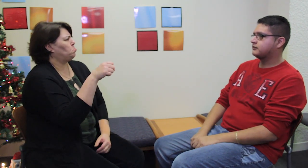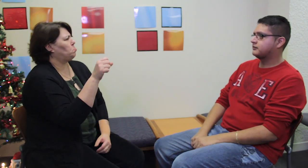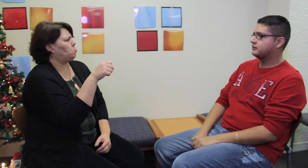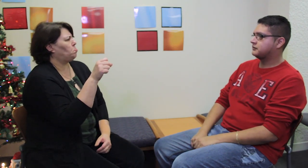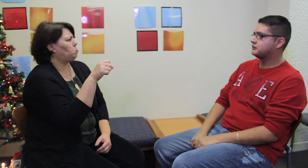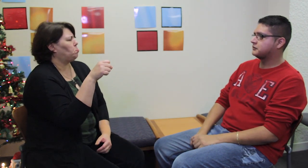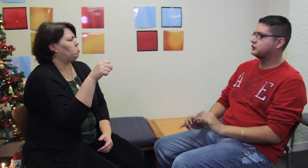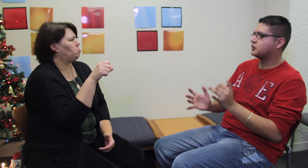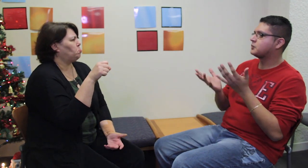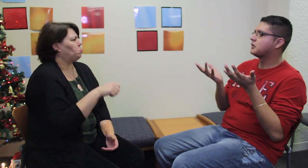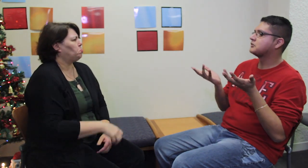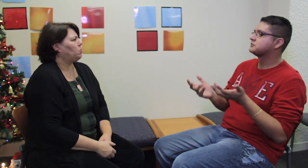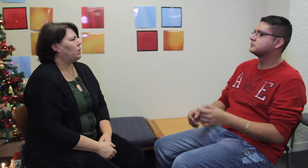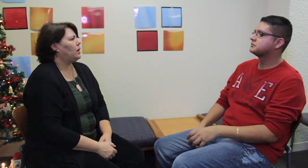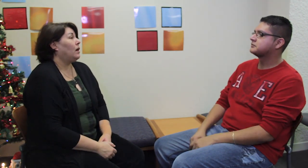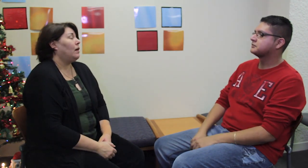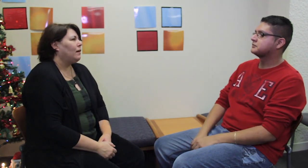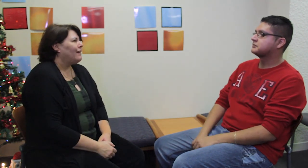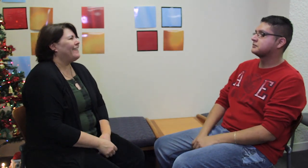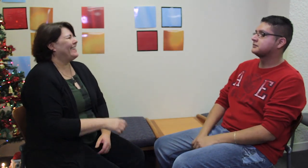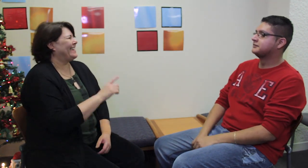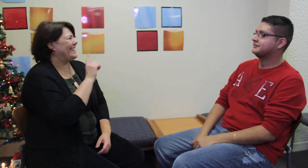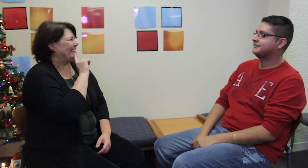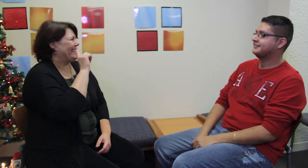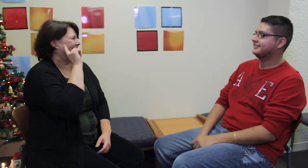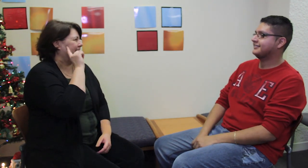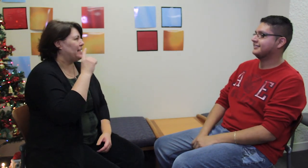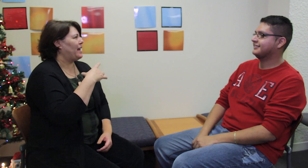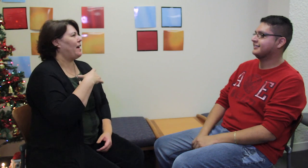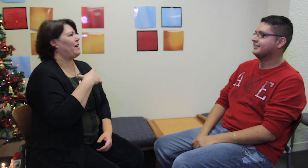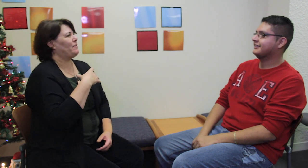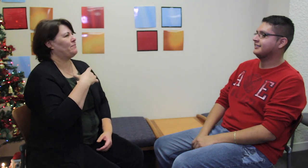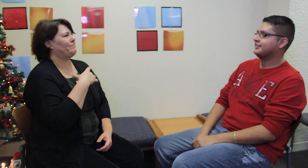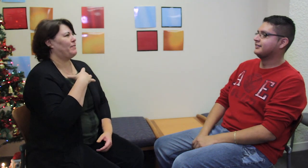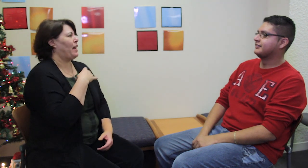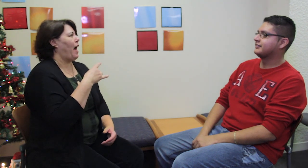Oh yeah! What do you mean?